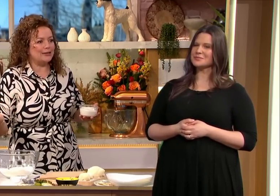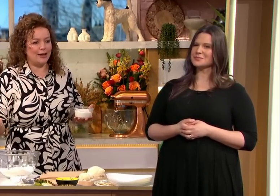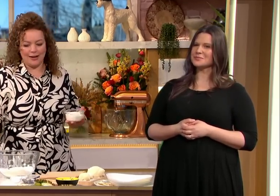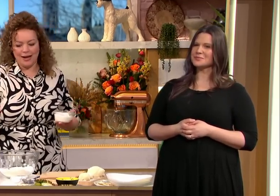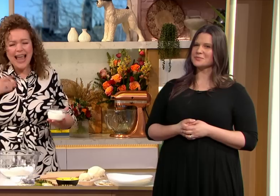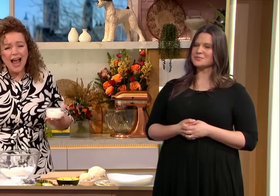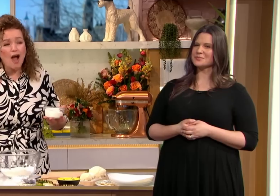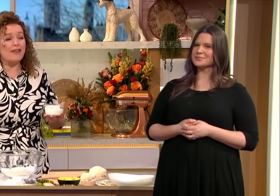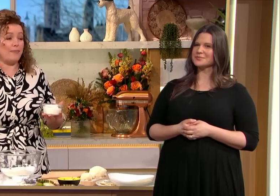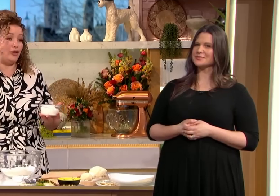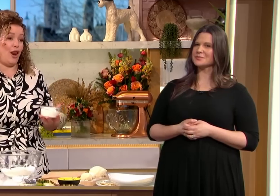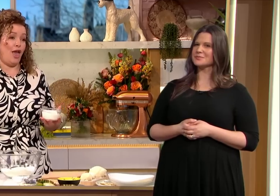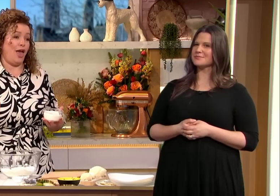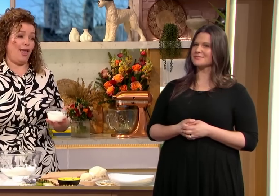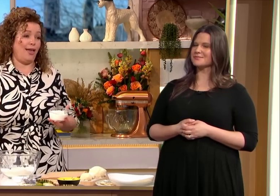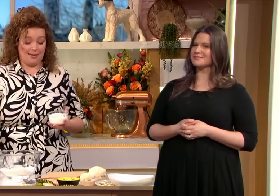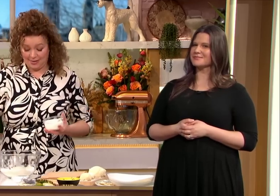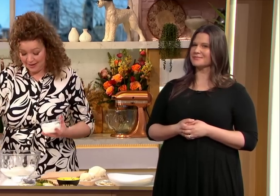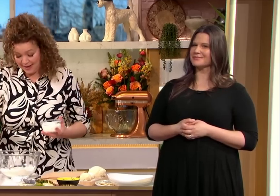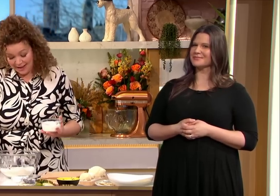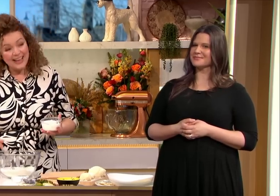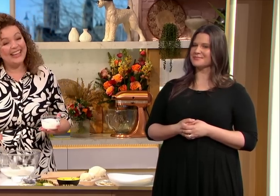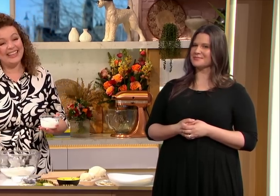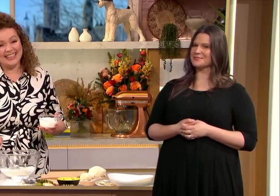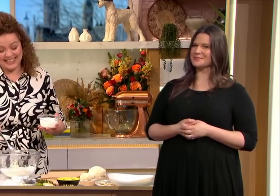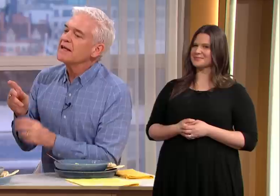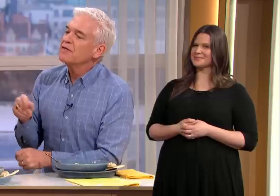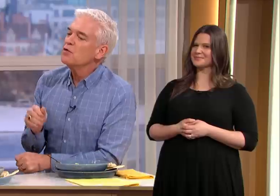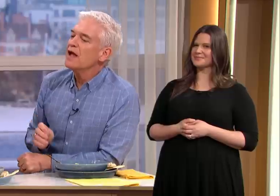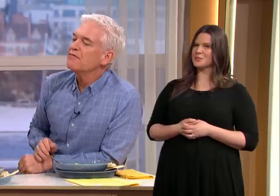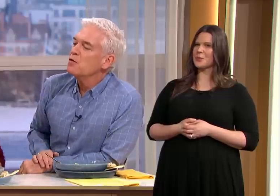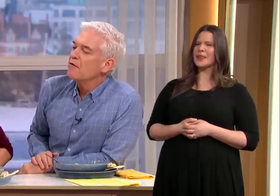a very beautiful immersive language so I always encourage people to learn it but if you if you